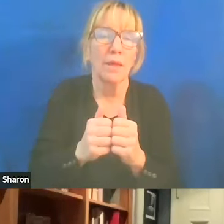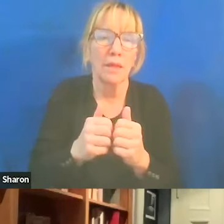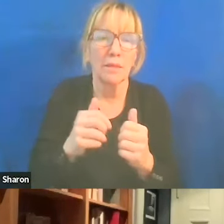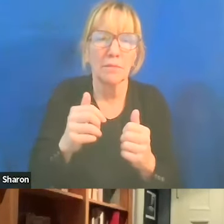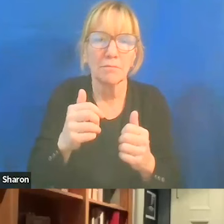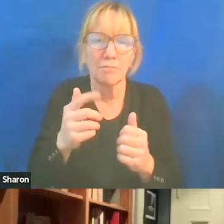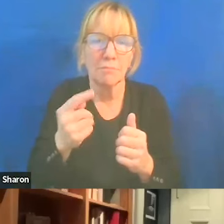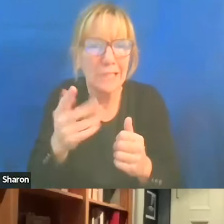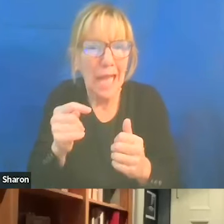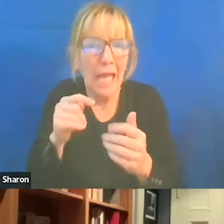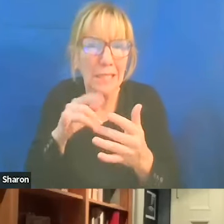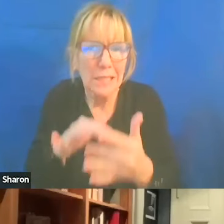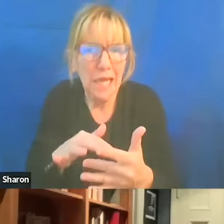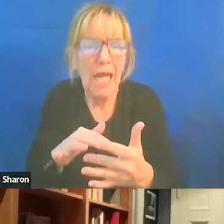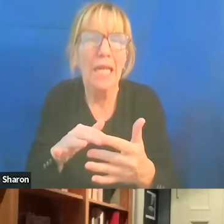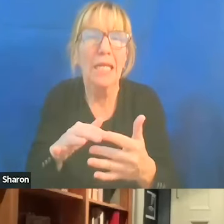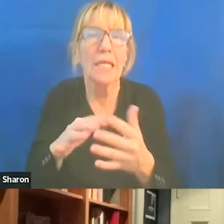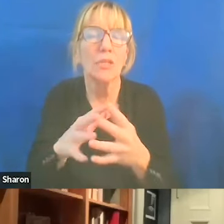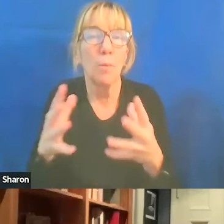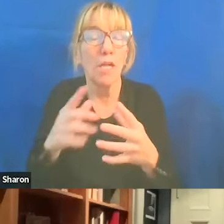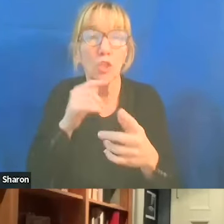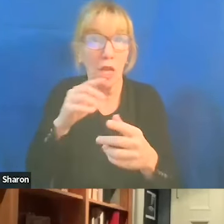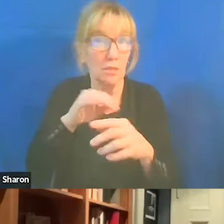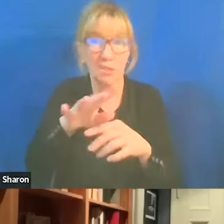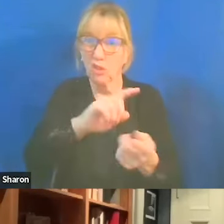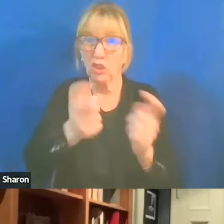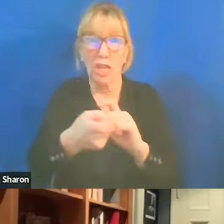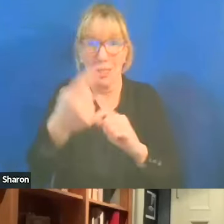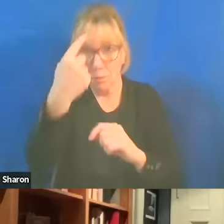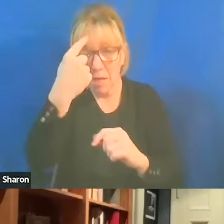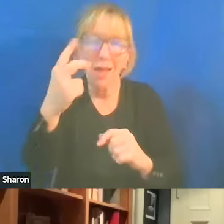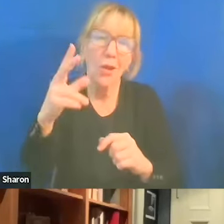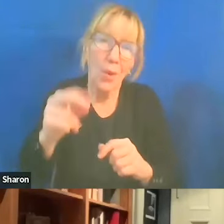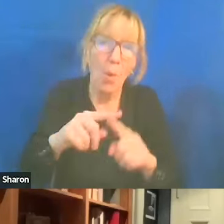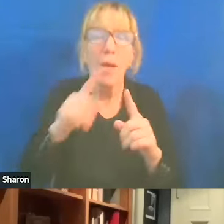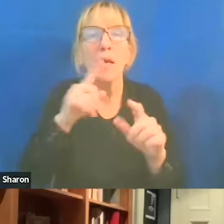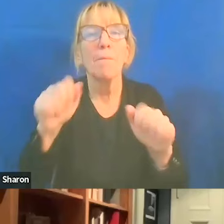Does it necessarily change minds? No, but it's a possibility. I'll give you one other example and this is,